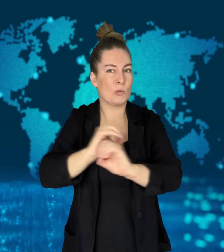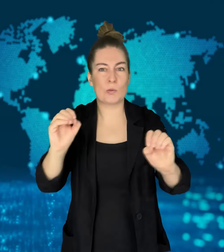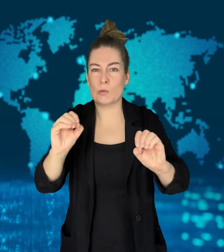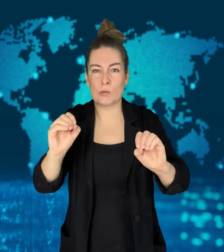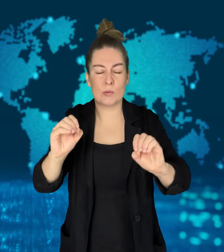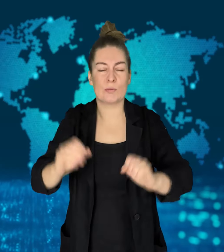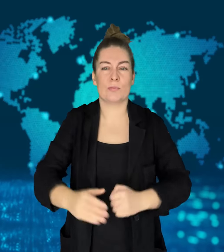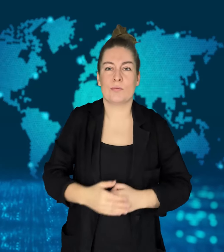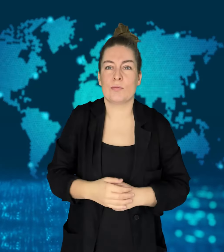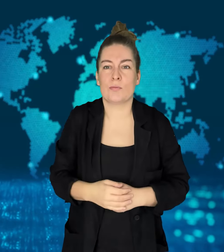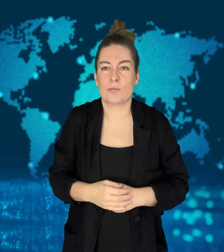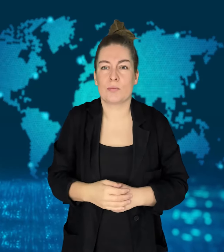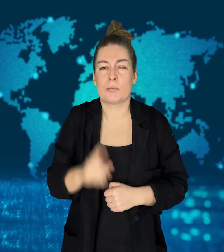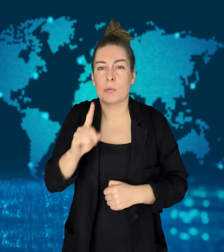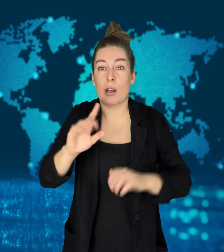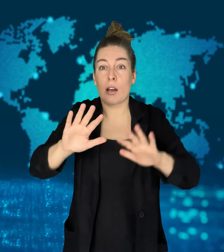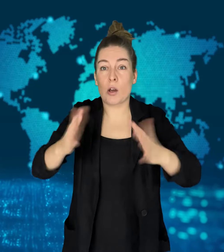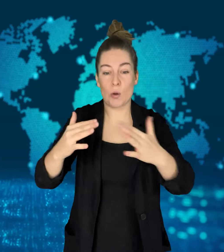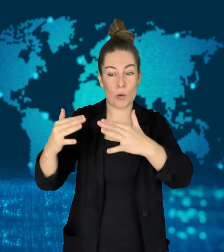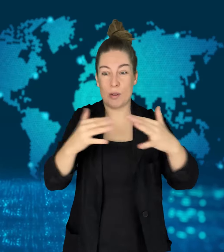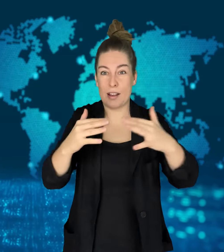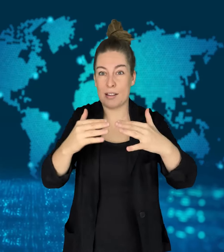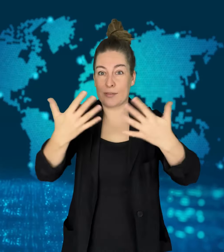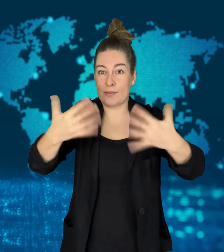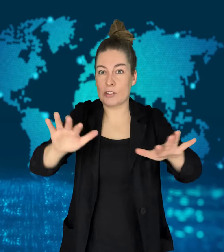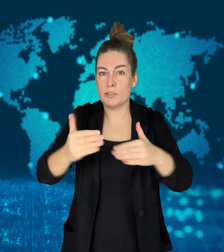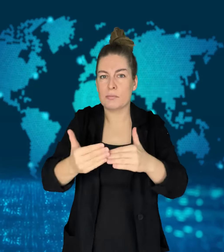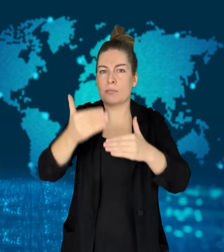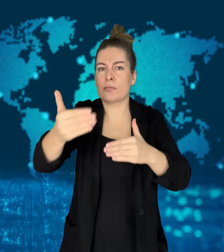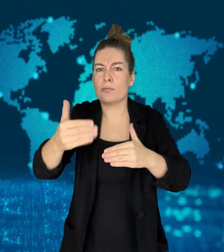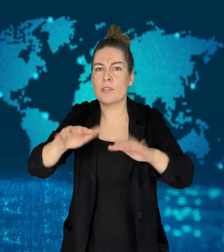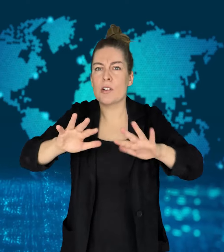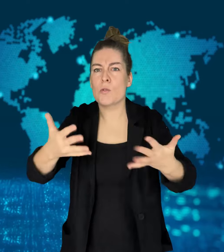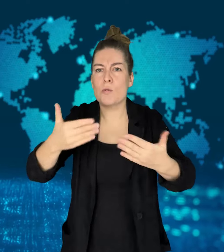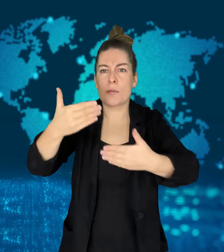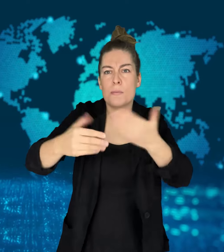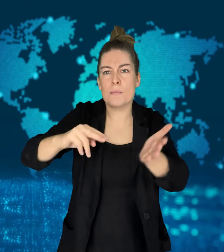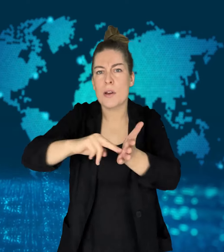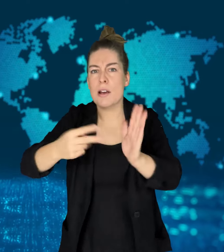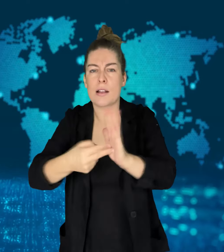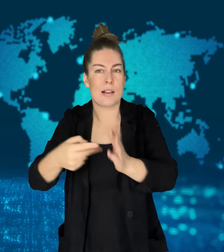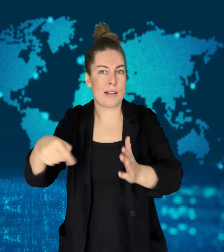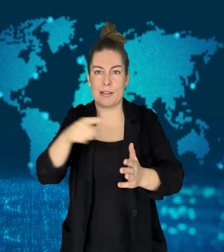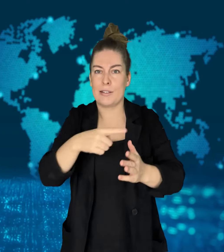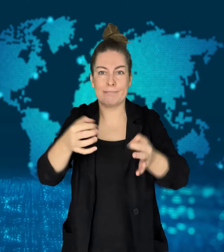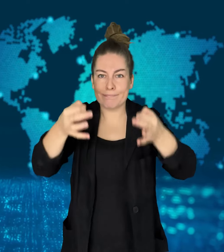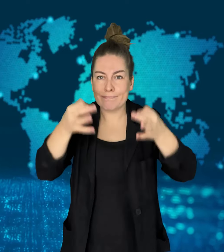saying that Palestinian militants no longer have commanders.